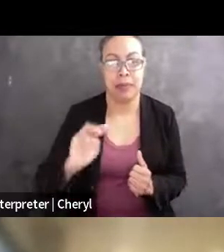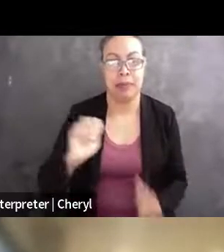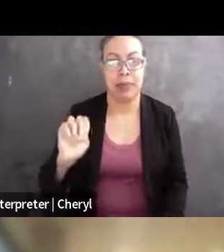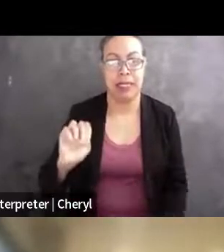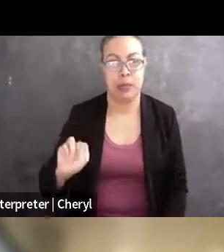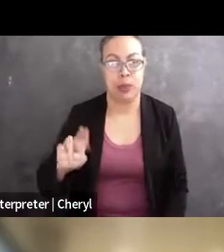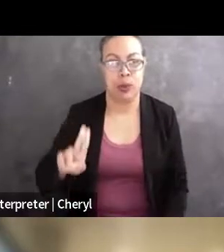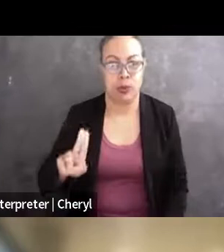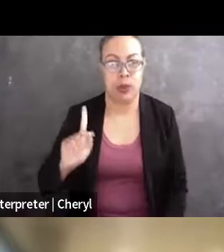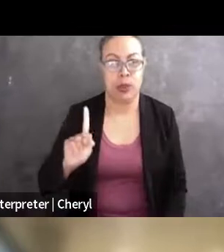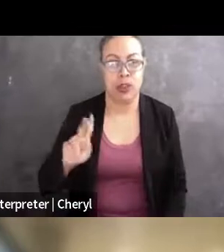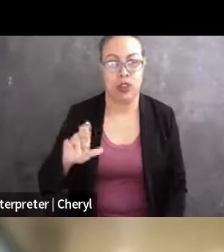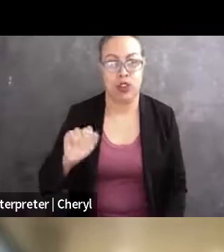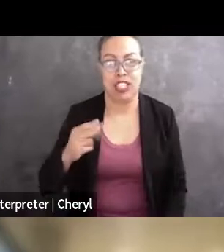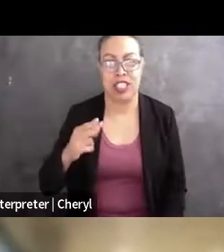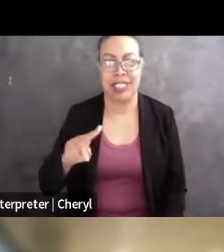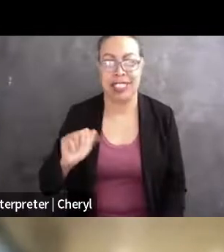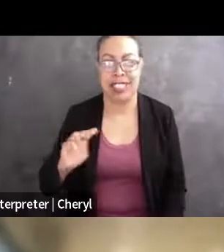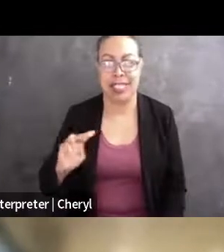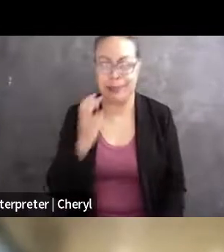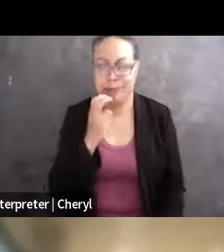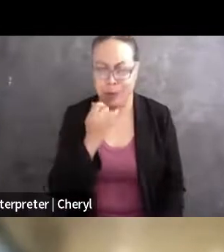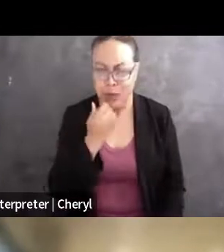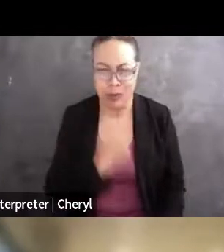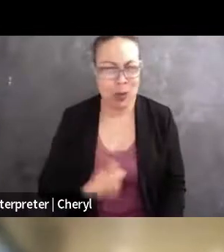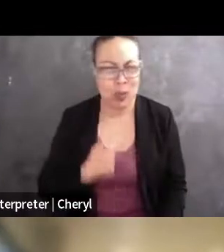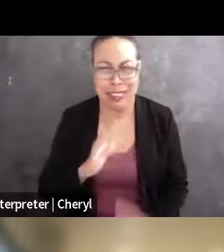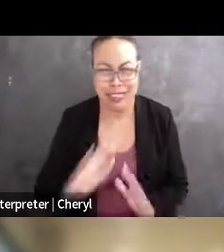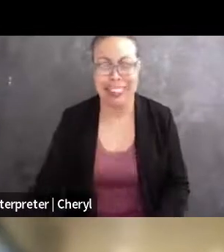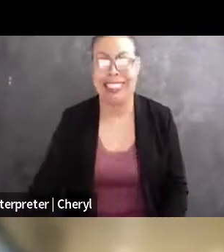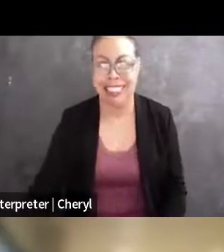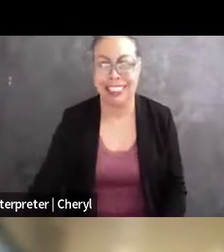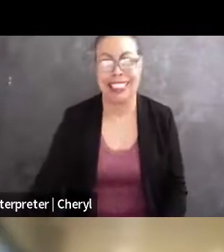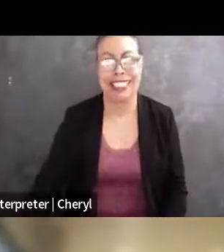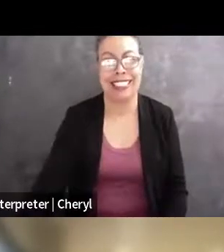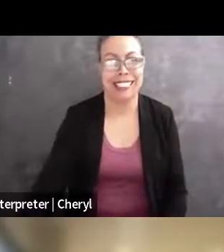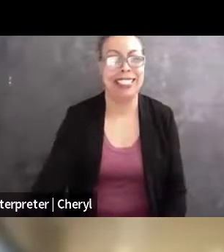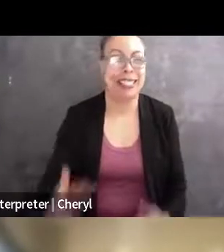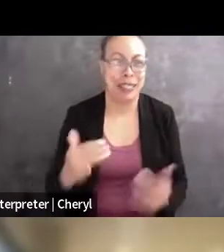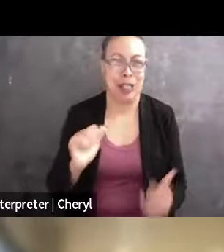sorry about that, I even practiced beforehand. Meenu is currently an associate at Davis Wright Tremaine,